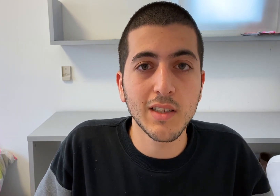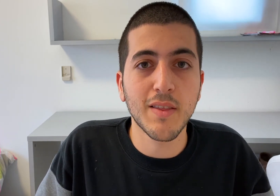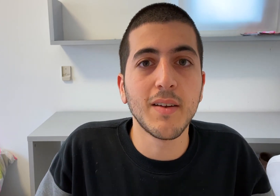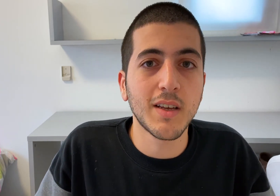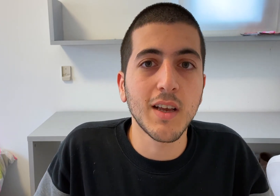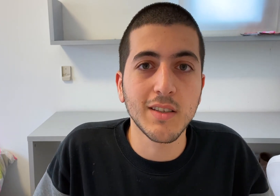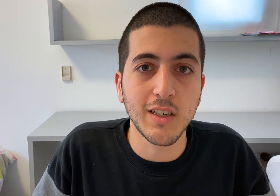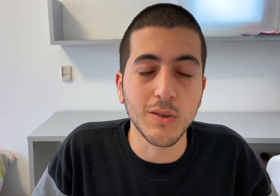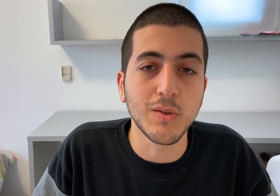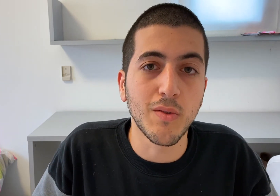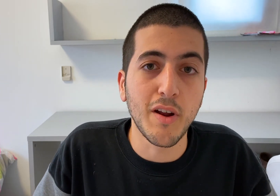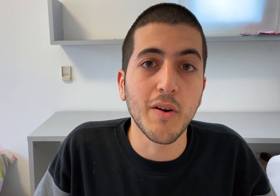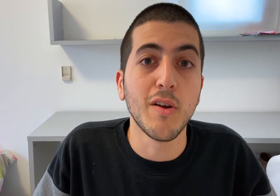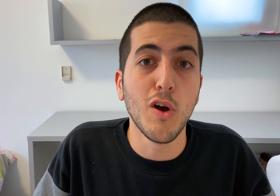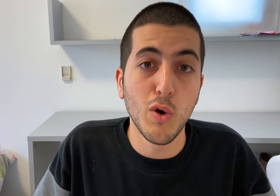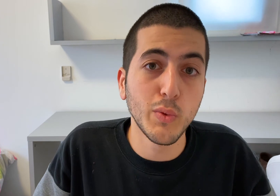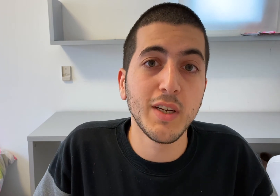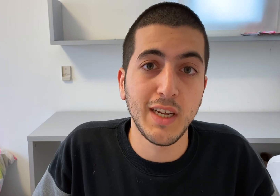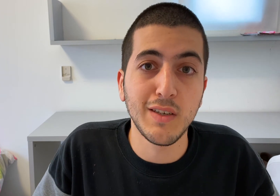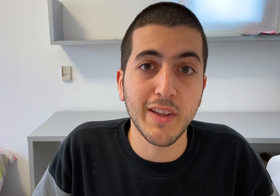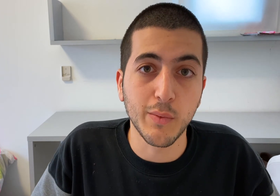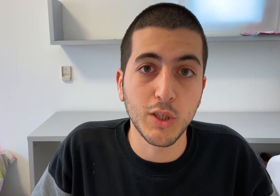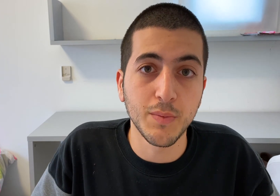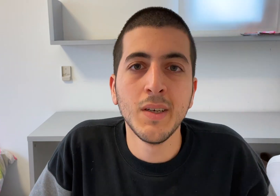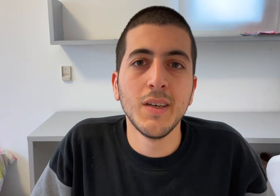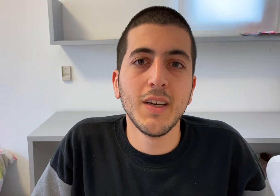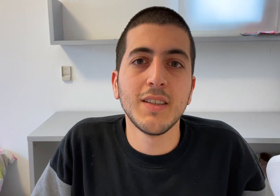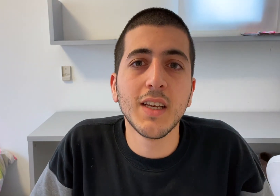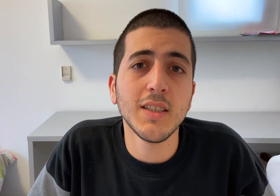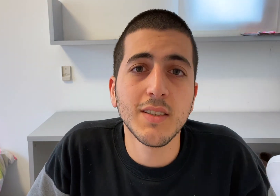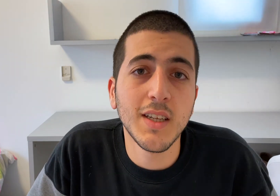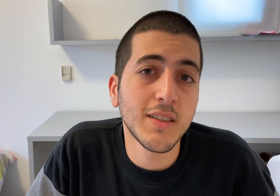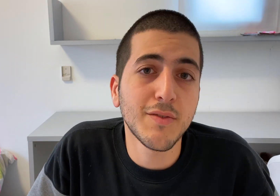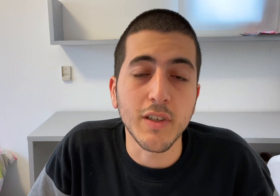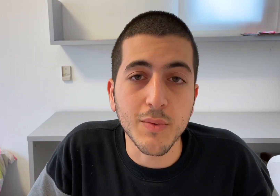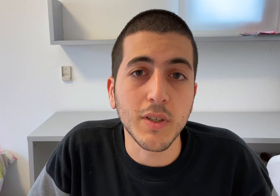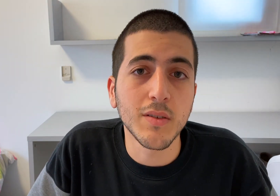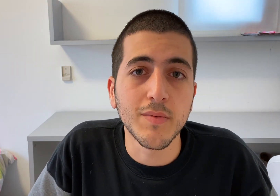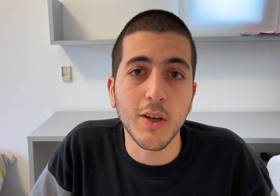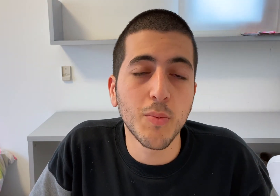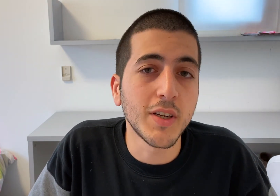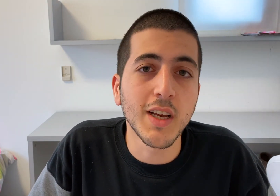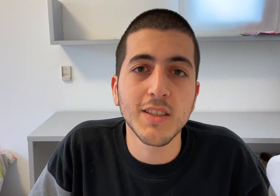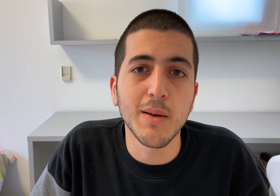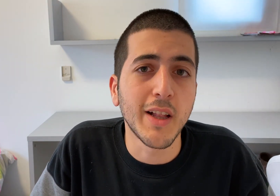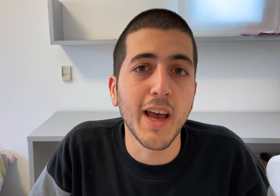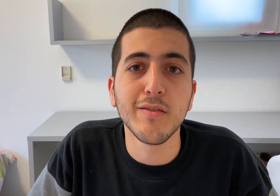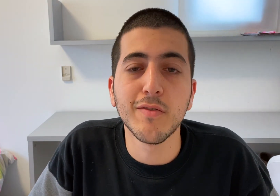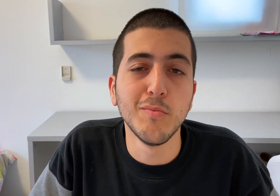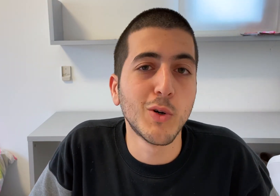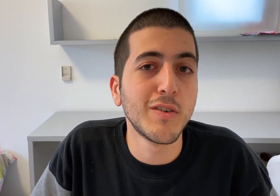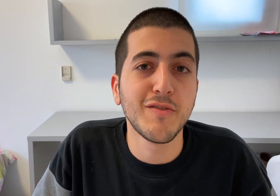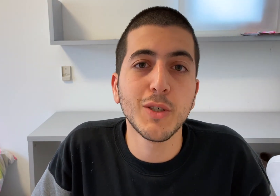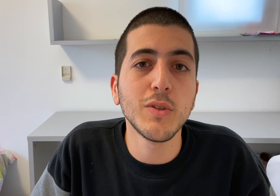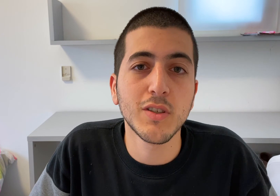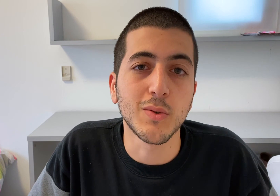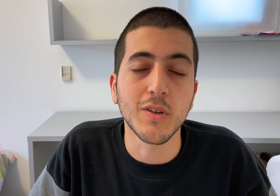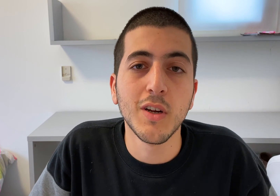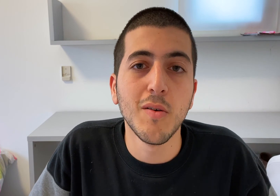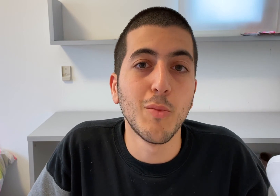authentic as they could to their own native language. And I guess that's it for this week, I hope that next time I'll have more visuals, or